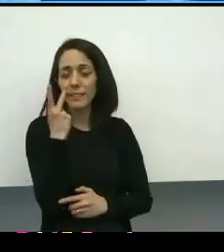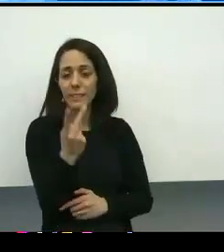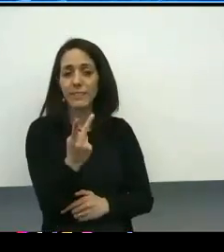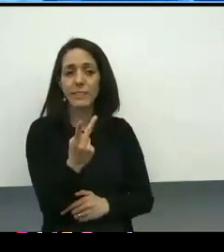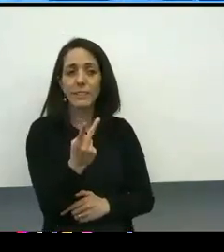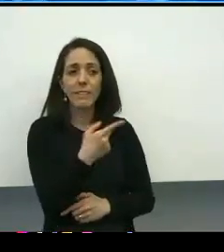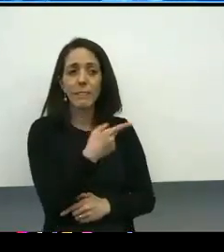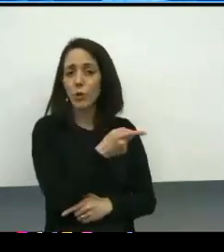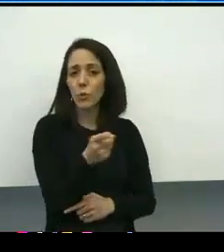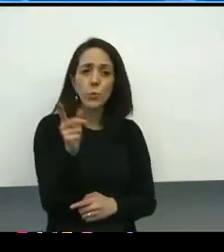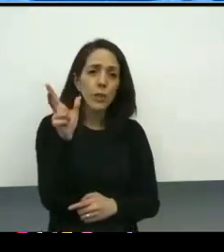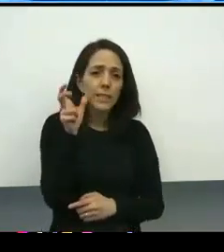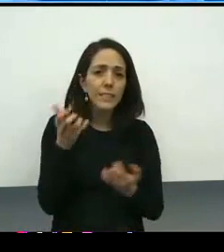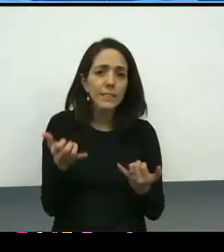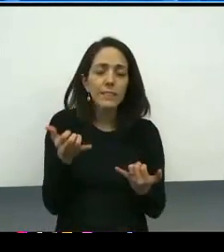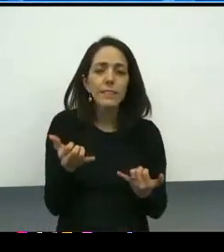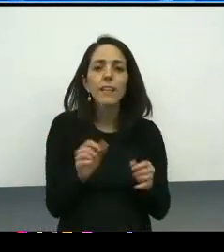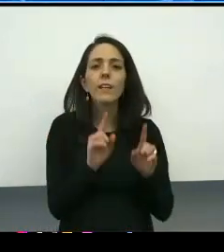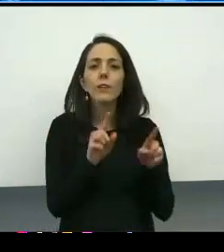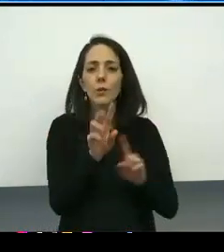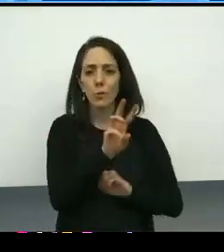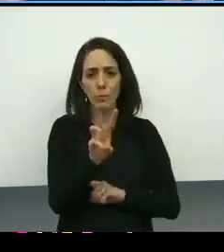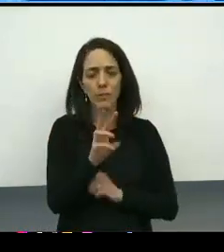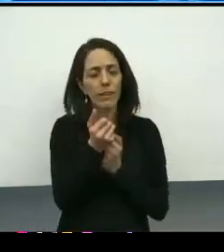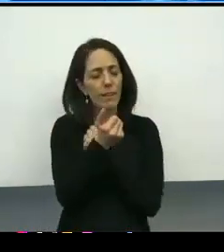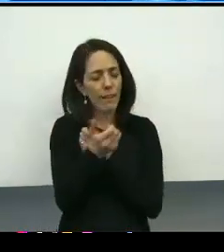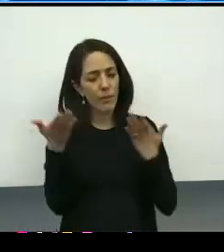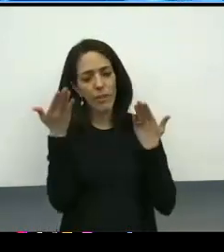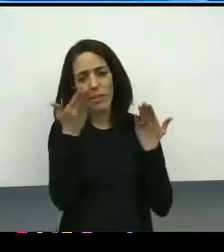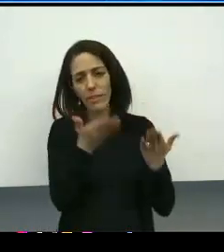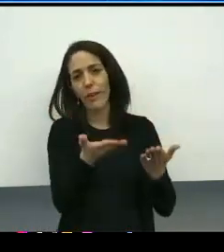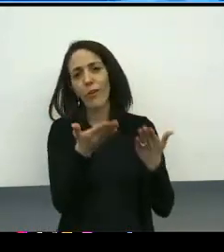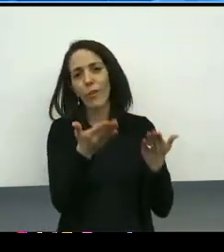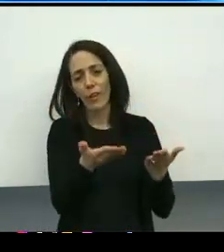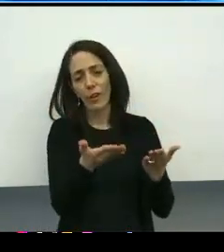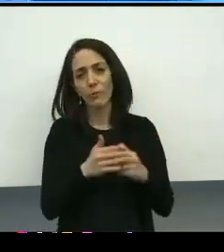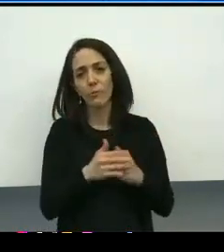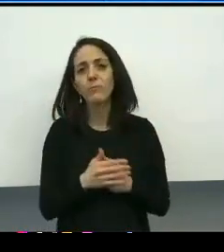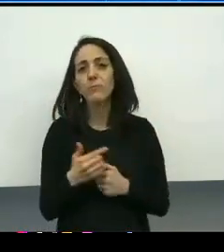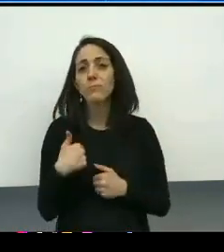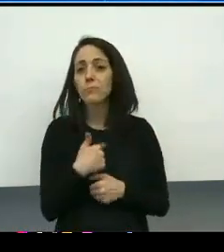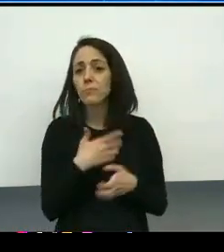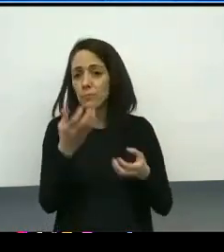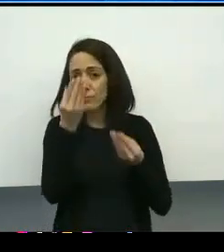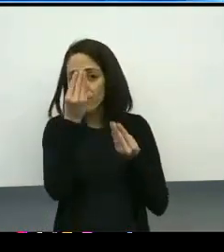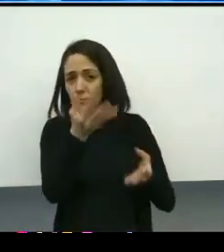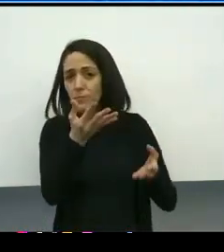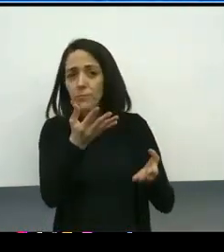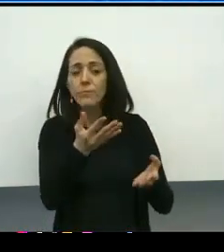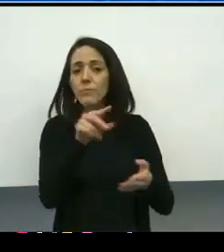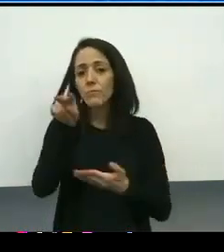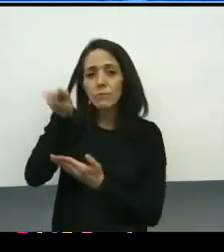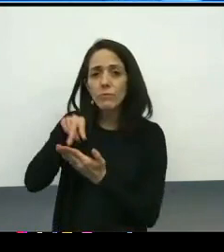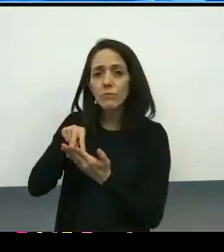go to the webpage, we have placed everything there. We want you to know what we know. We want you to follow along, we want to hear from you.